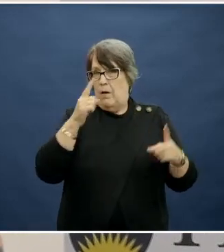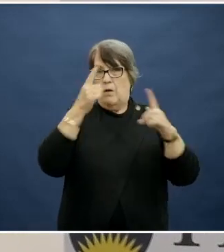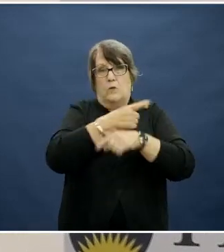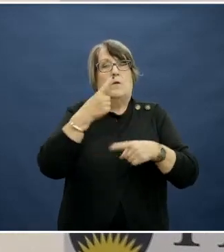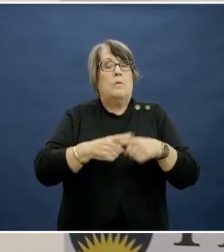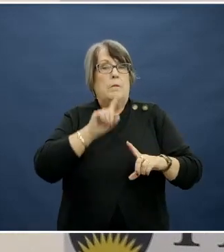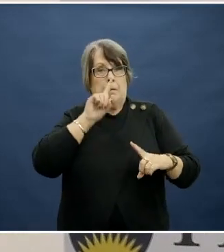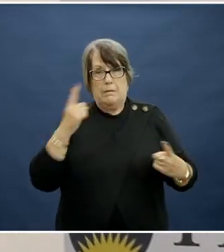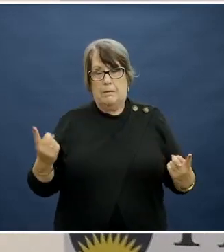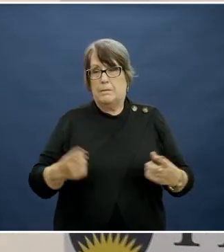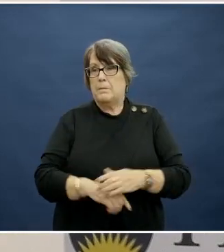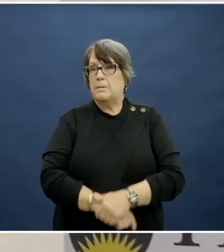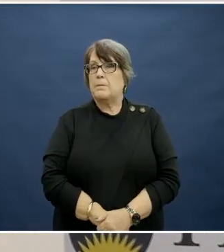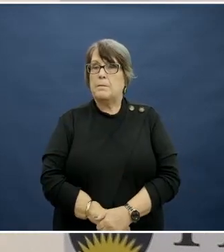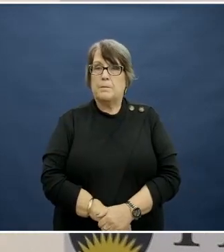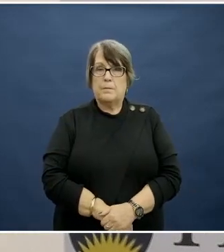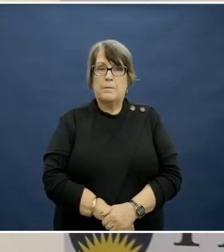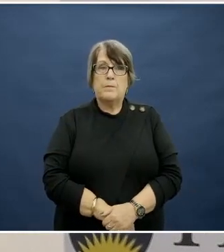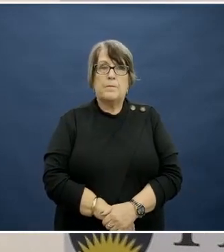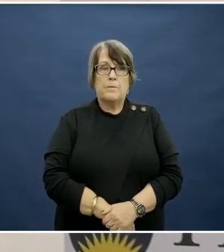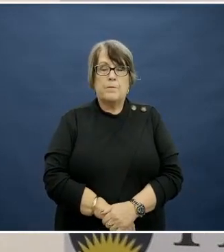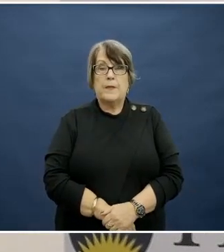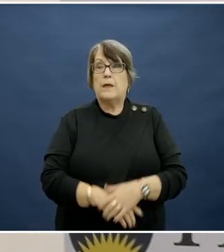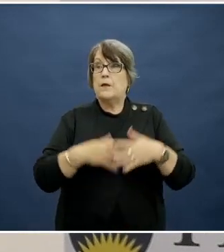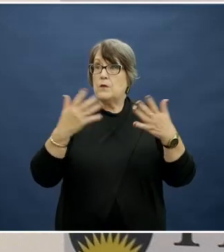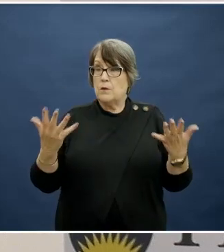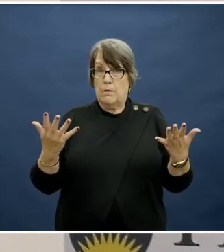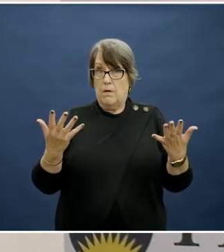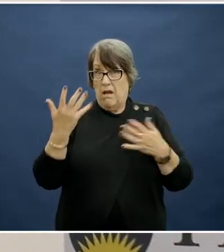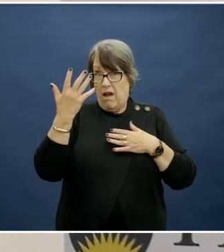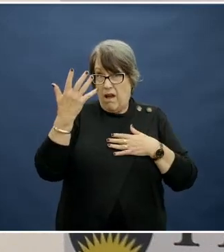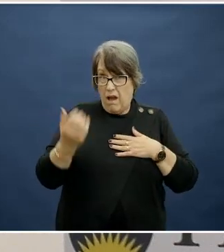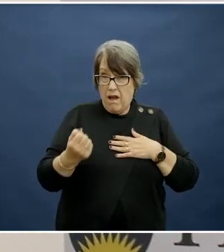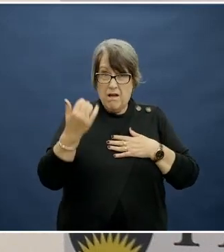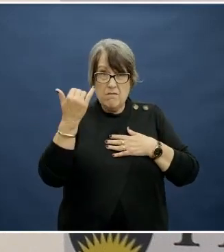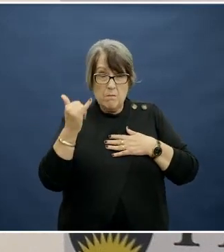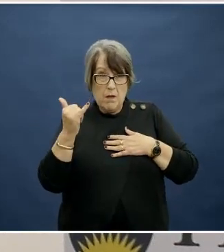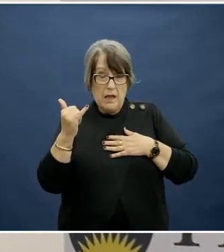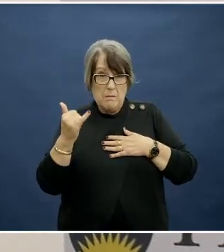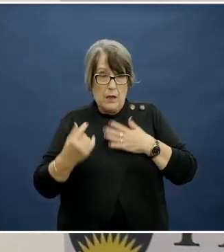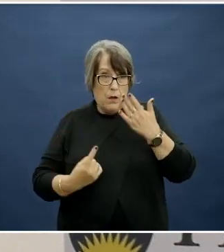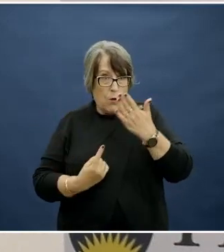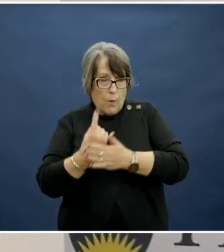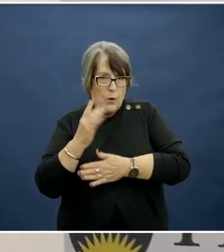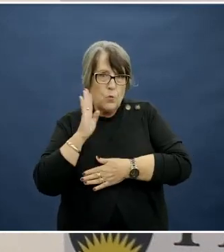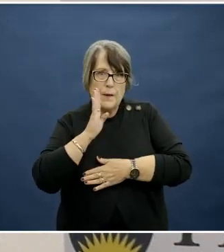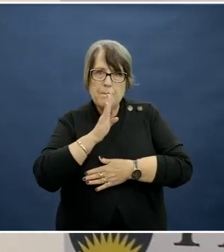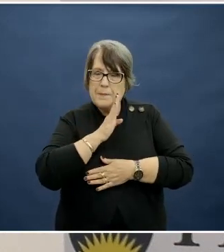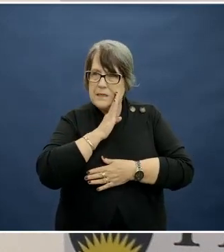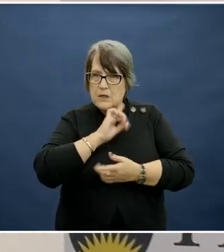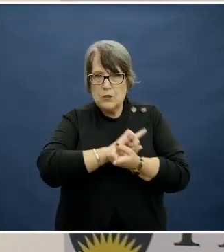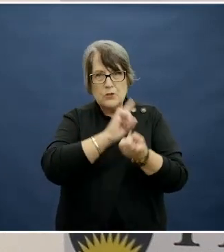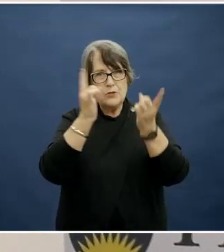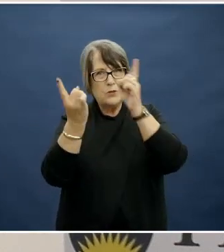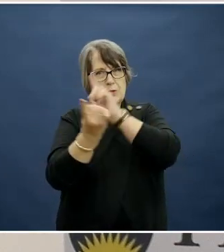So, are there perhaps missed opportunities to turn these trends around?